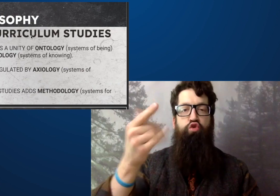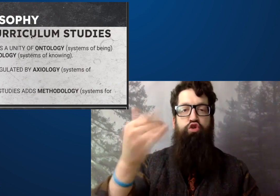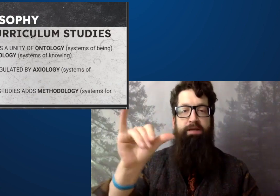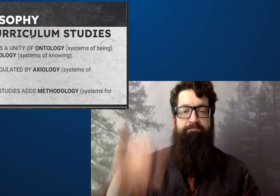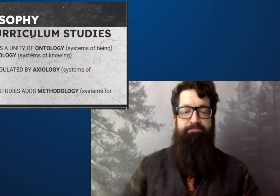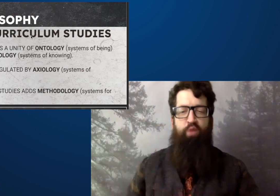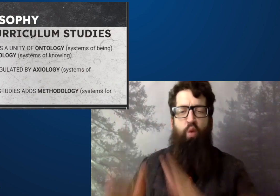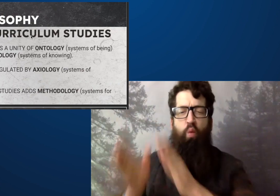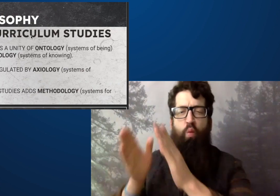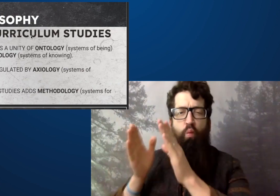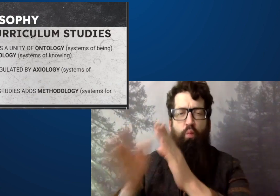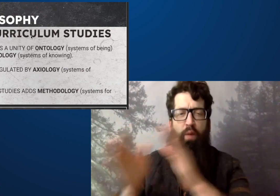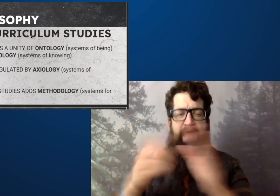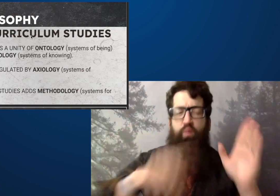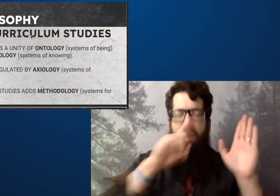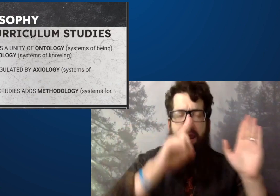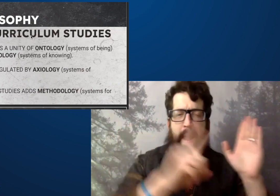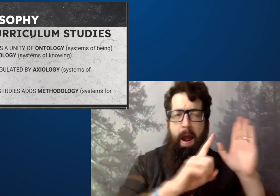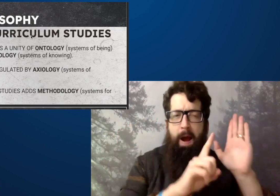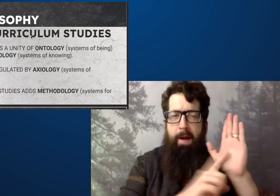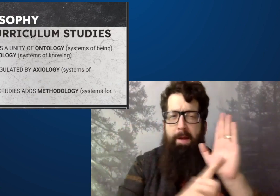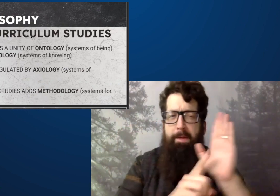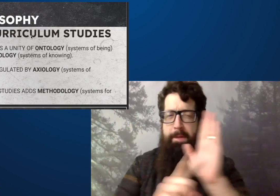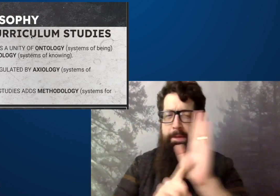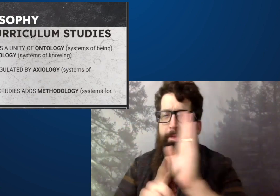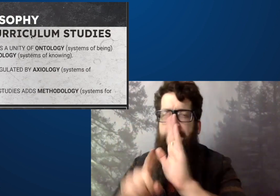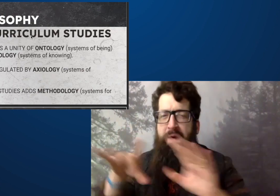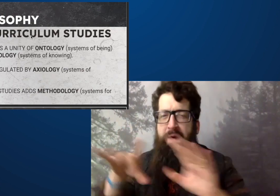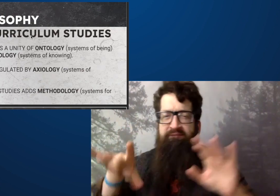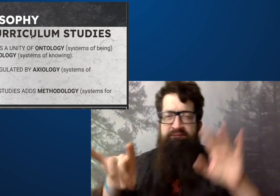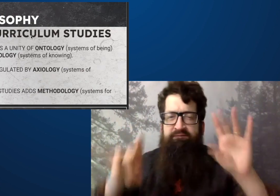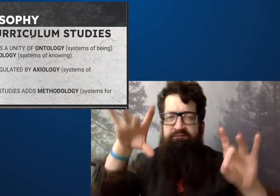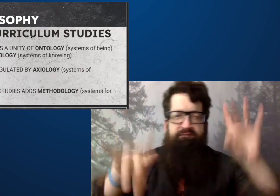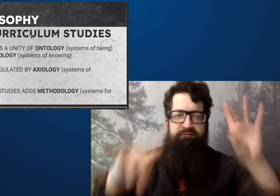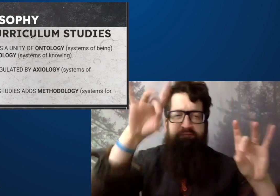the methodology or the systems of researching